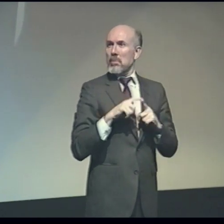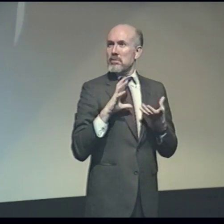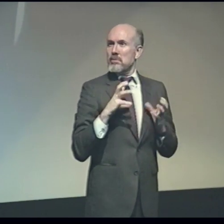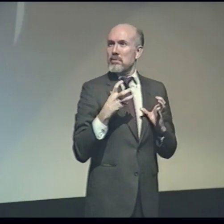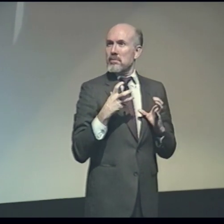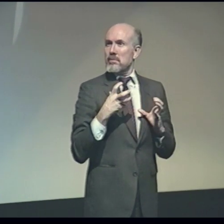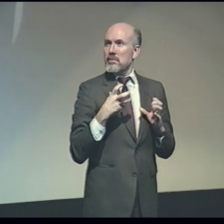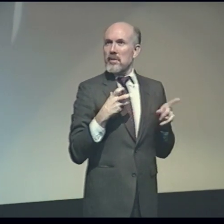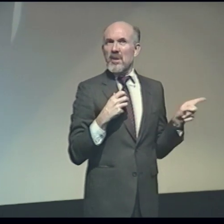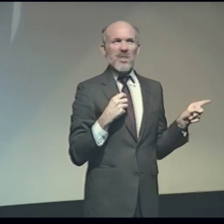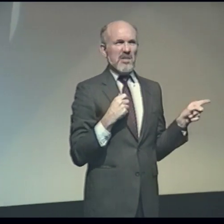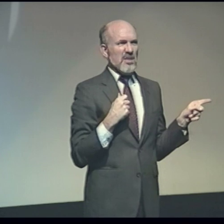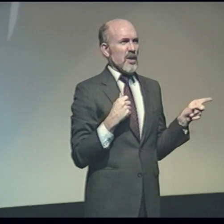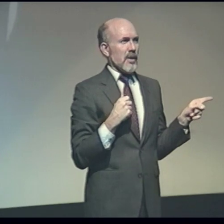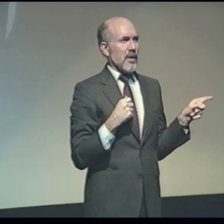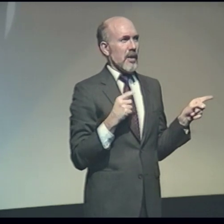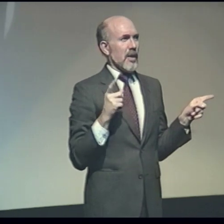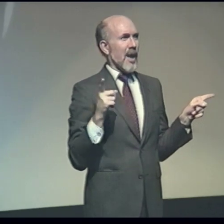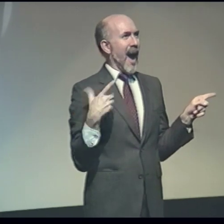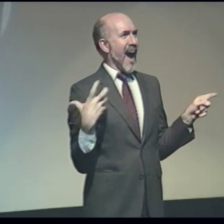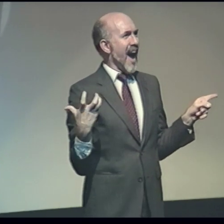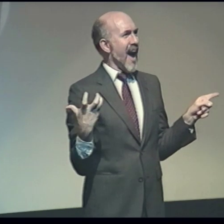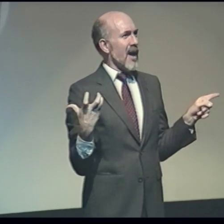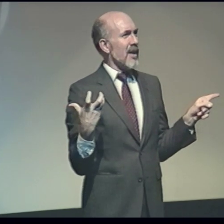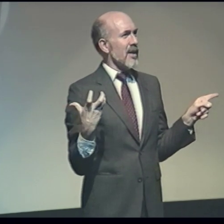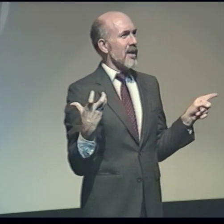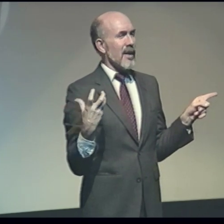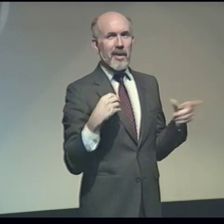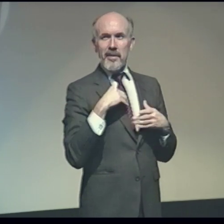I was excited but perplexed. I wanted it to happen.